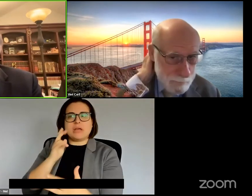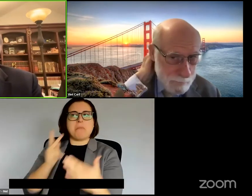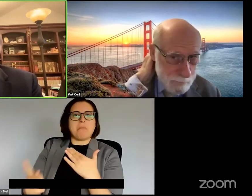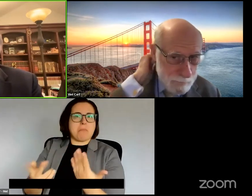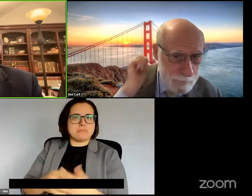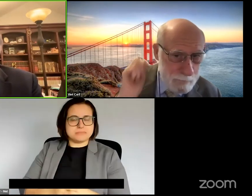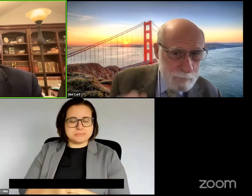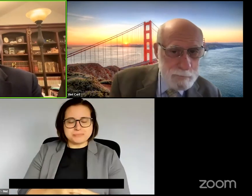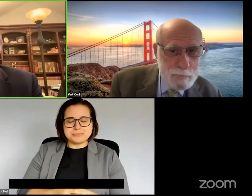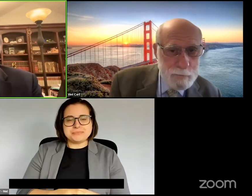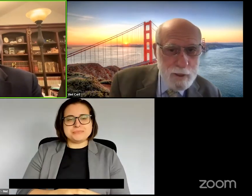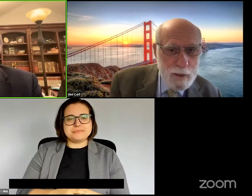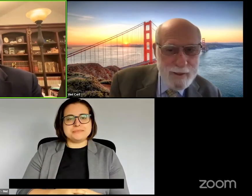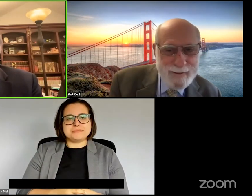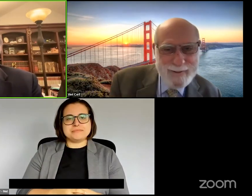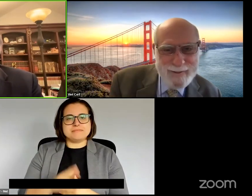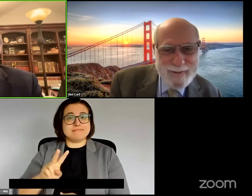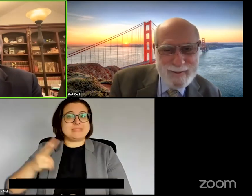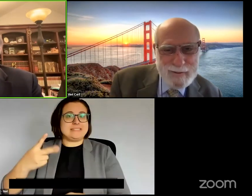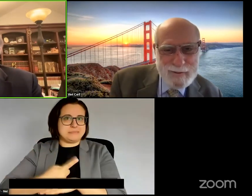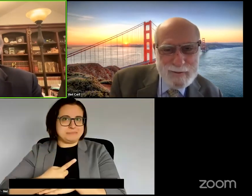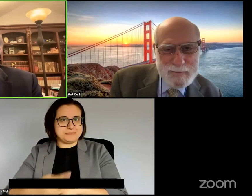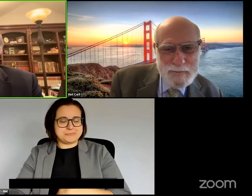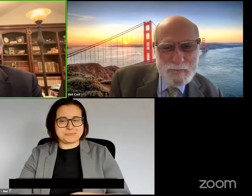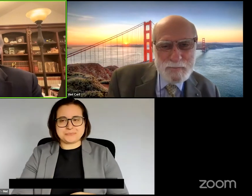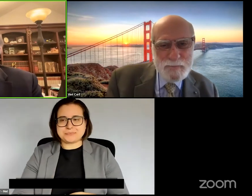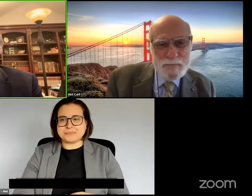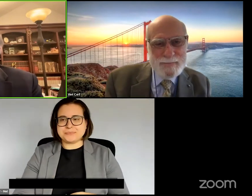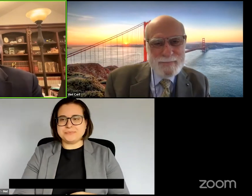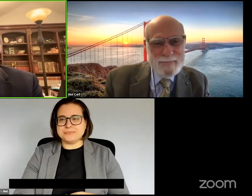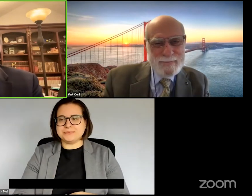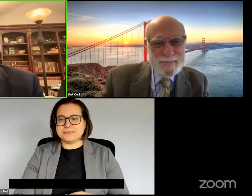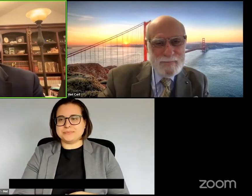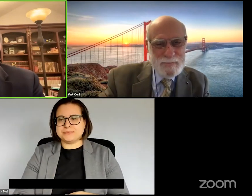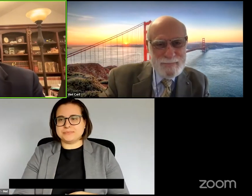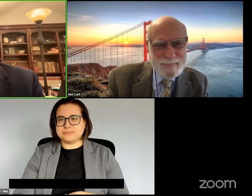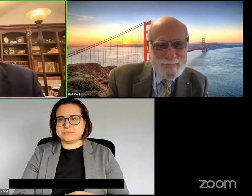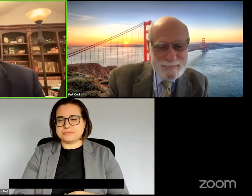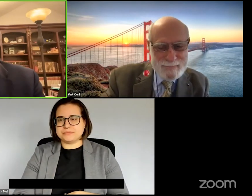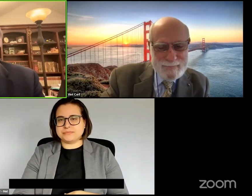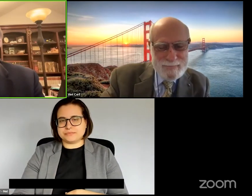Then the second day -- so where the first day was focused all just on mainstream technology